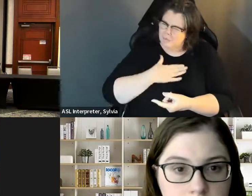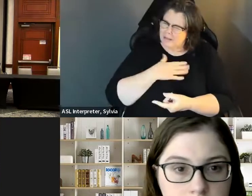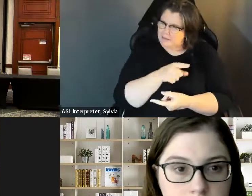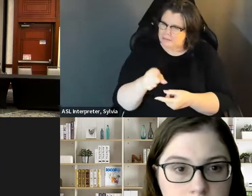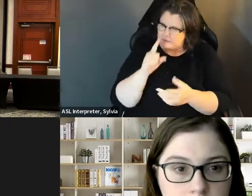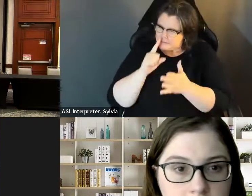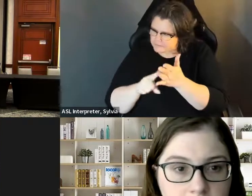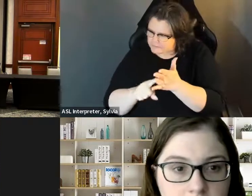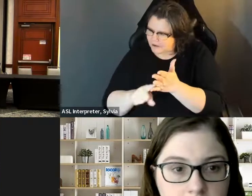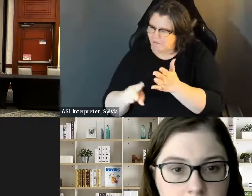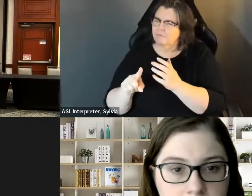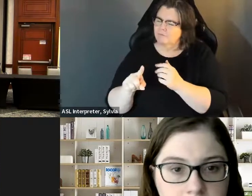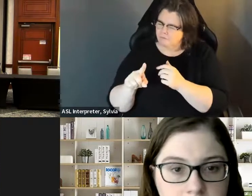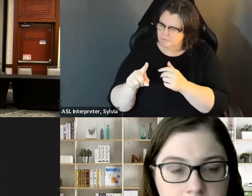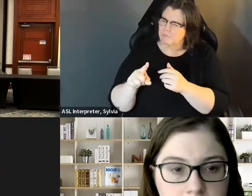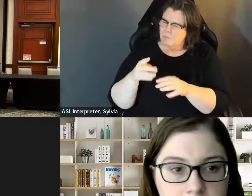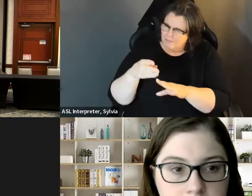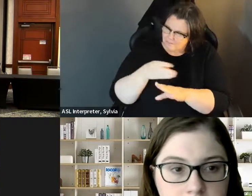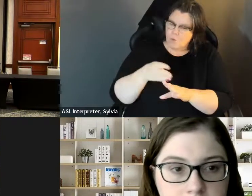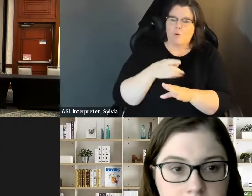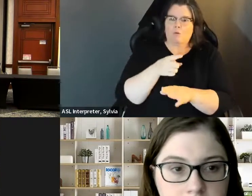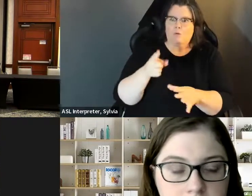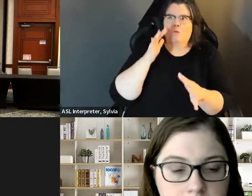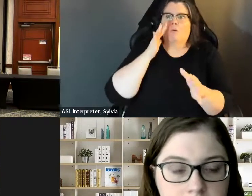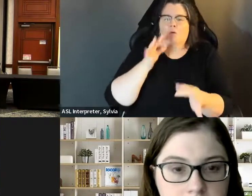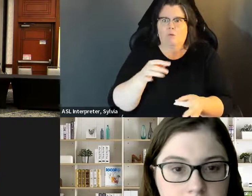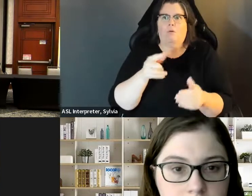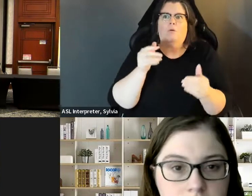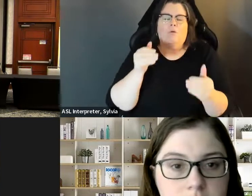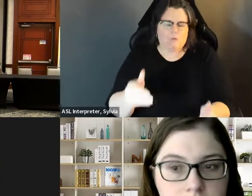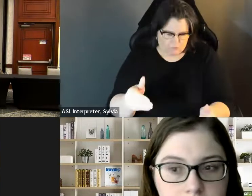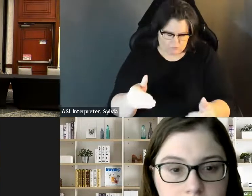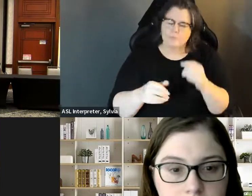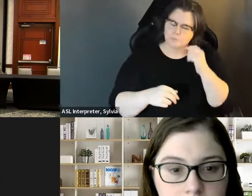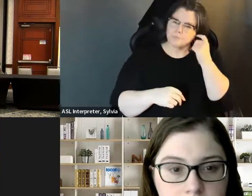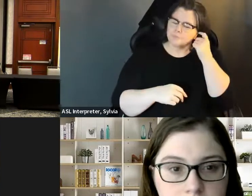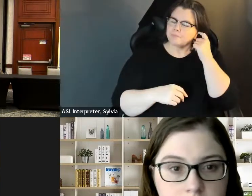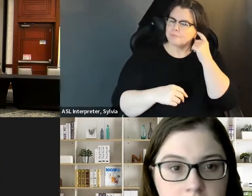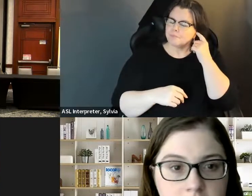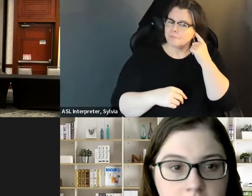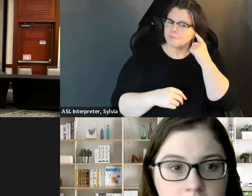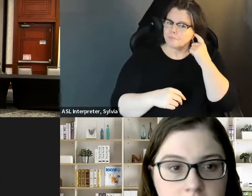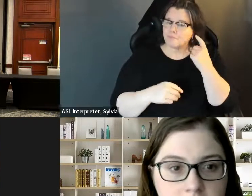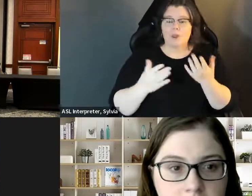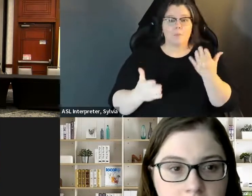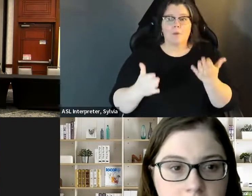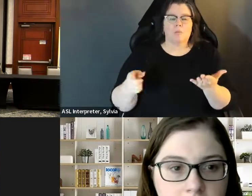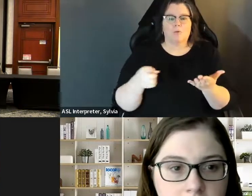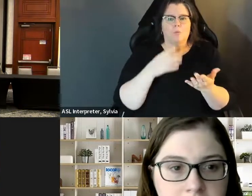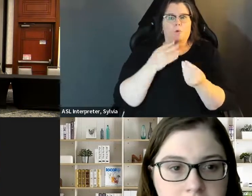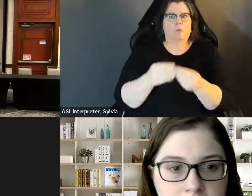position is going to impact you to make that decision before you put in your paperwork, before you start You make that decision before you put in your paperwork before you just start going down that path because you wouldn't want somebody coming back at the end of me. going down that path. Because you wouldn't want somebody